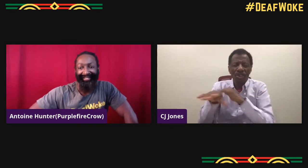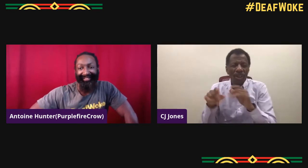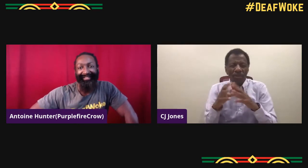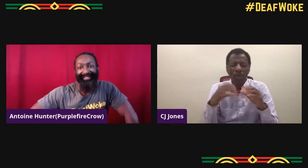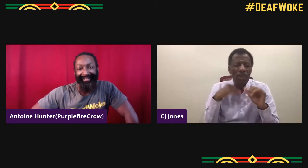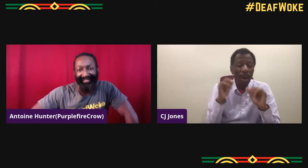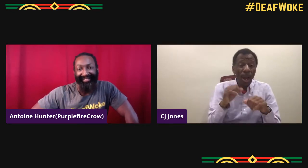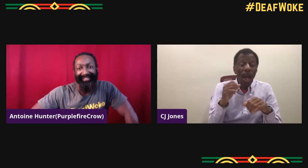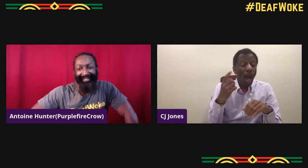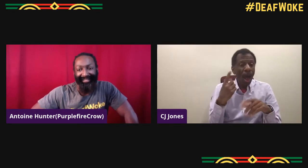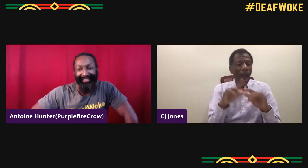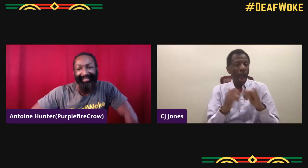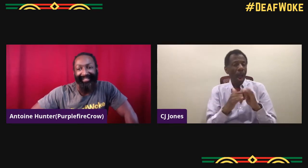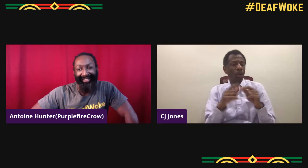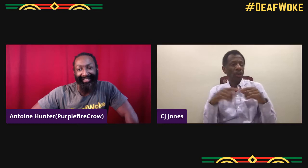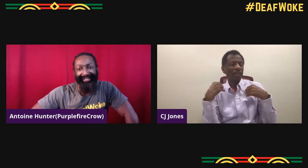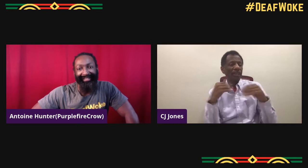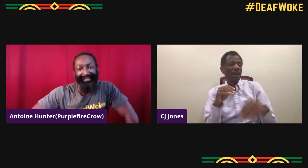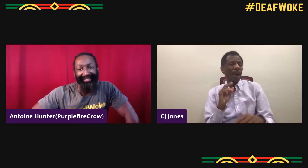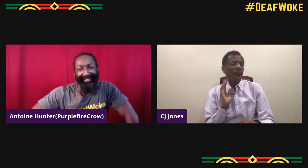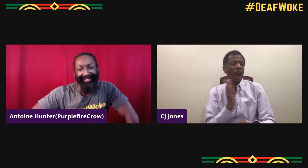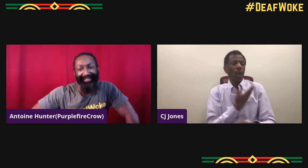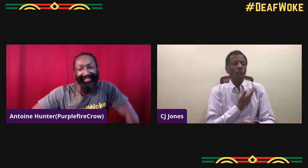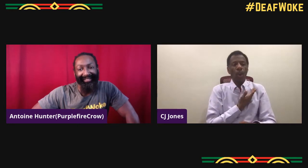we were motivated. We wanted to get into everything that was possible.